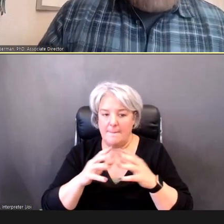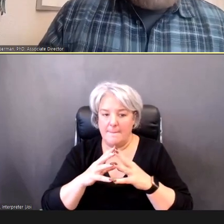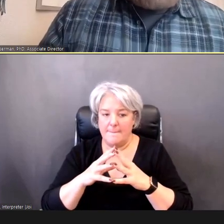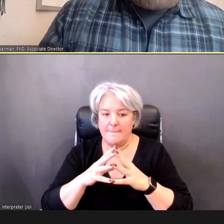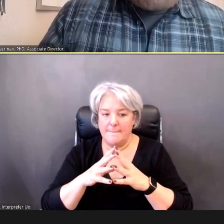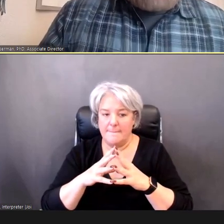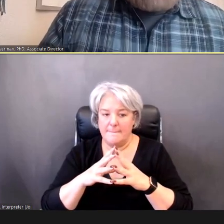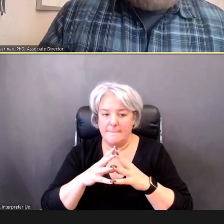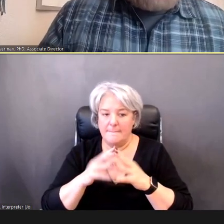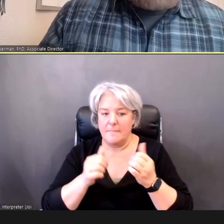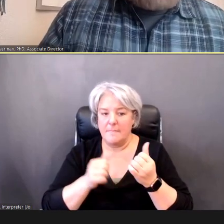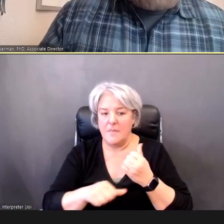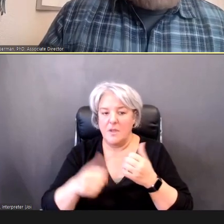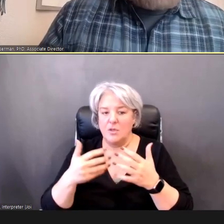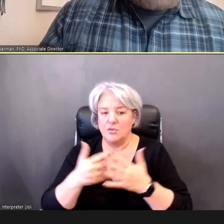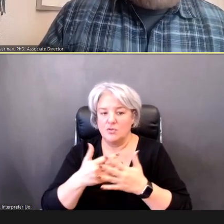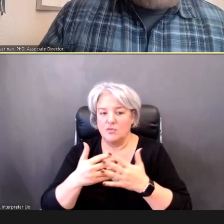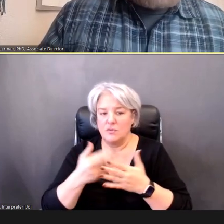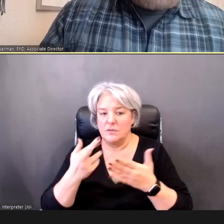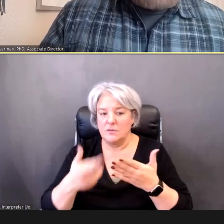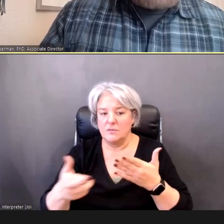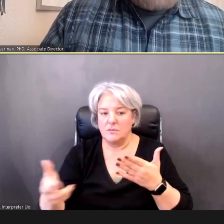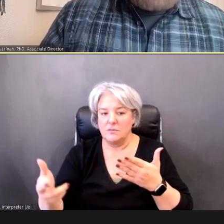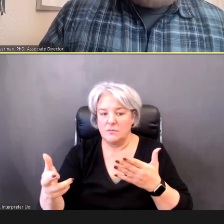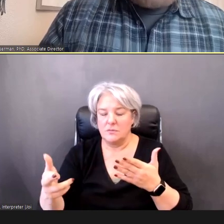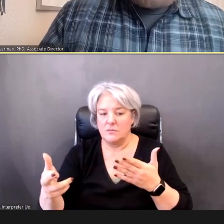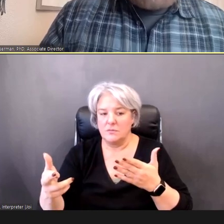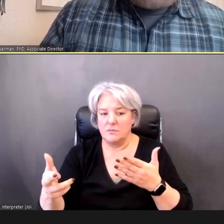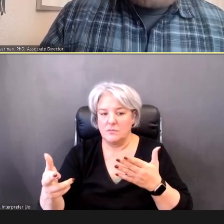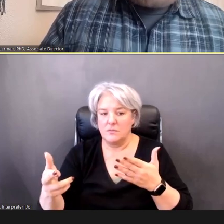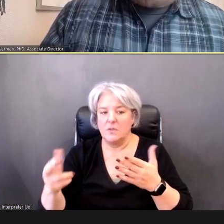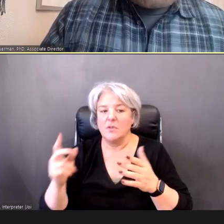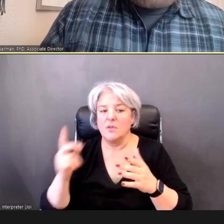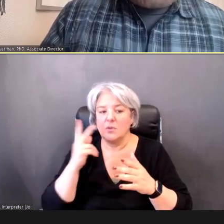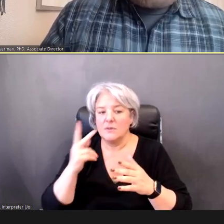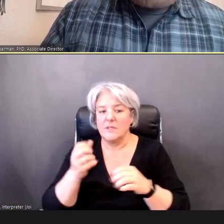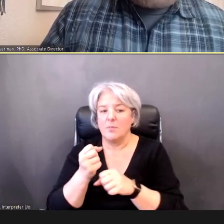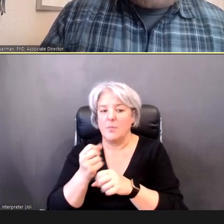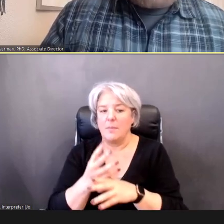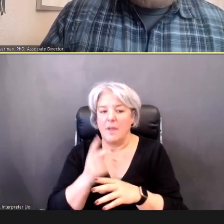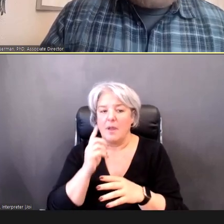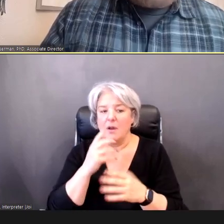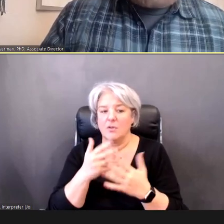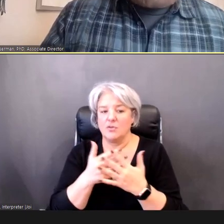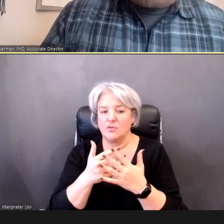resources" you'll see preparing screeners, it's a to- do list for